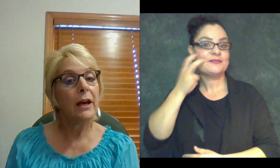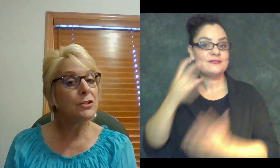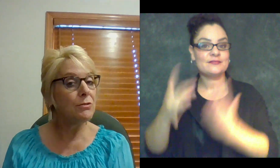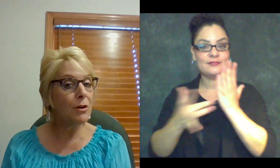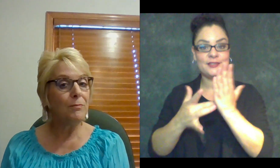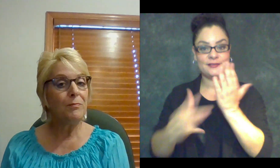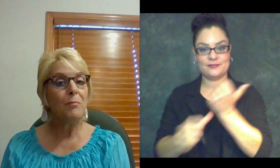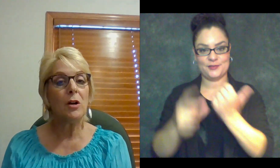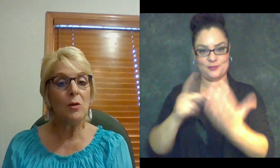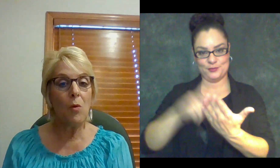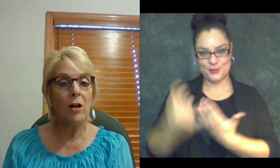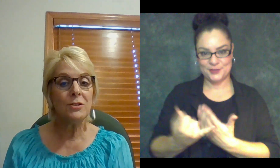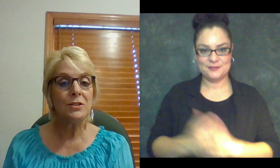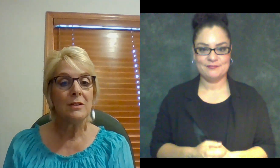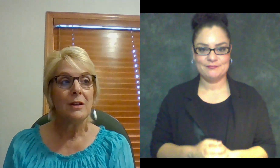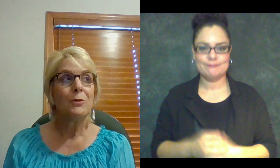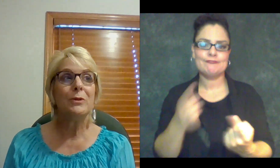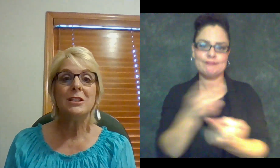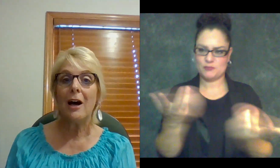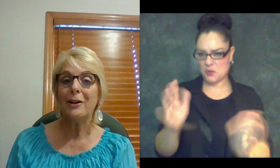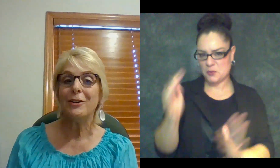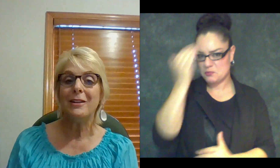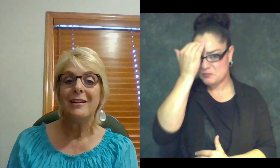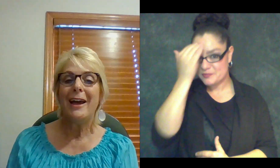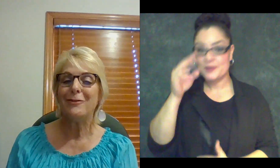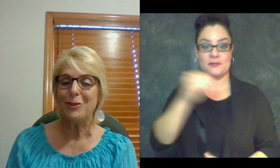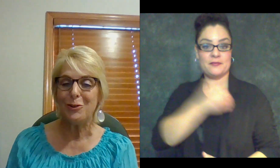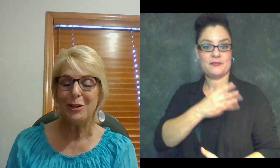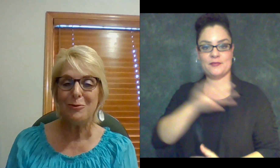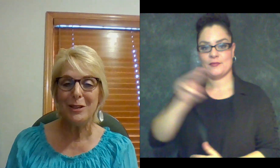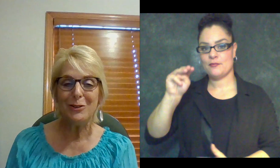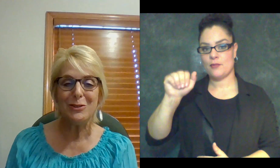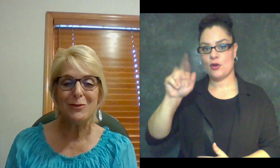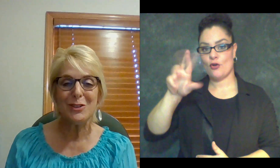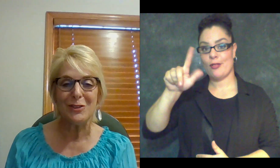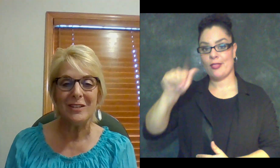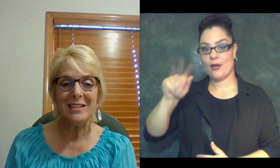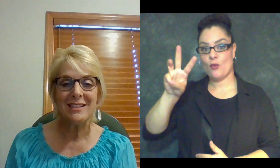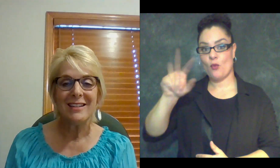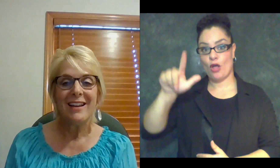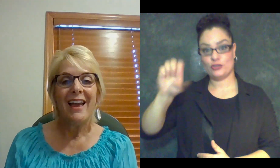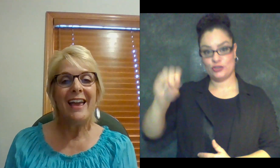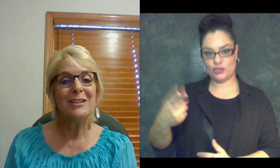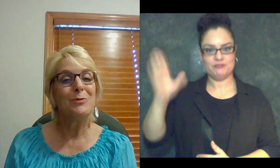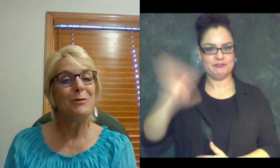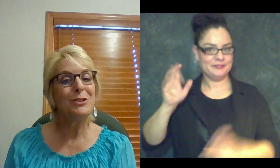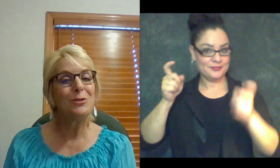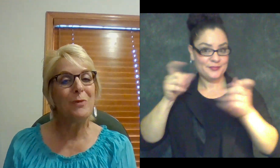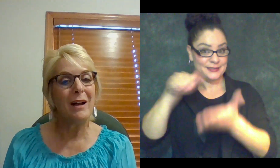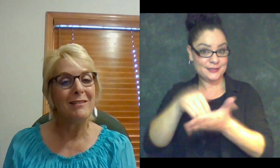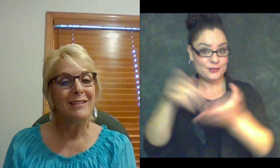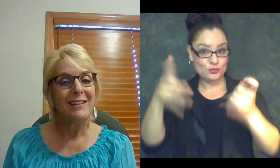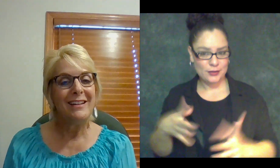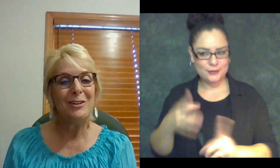As you know, Marla Walsh retired after 33 years of service, and we wish her well in